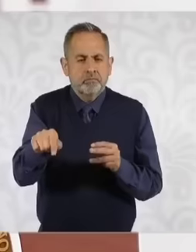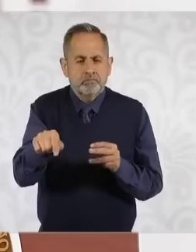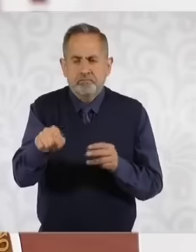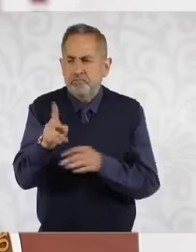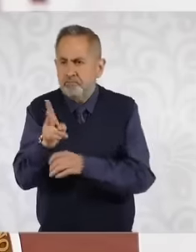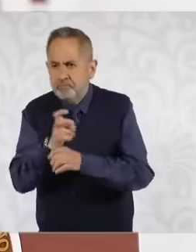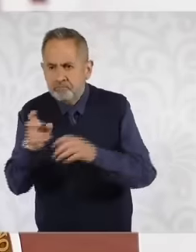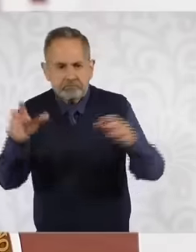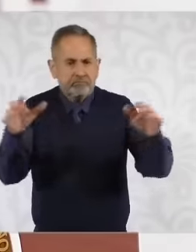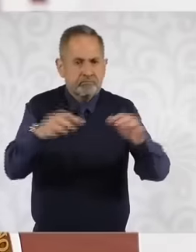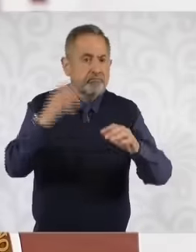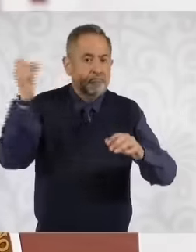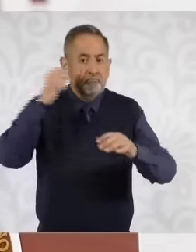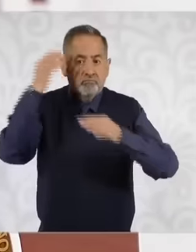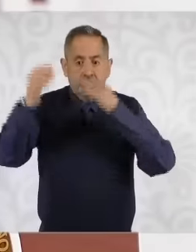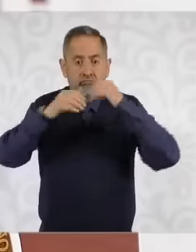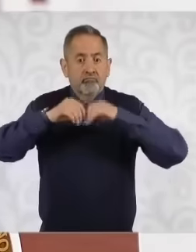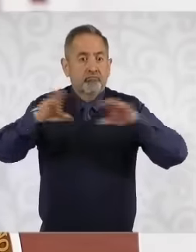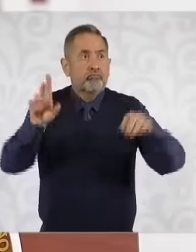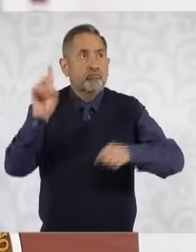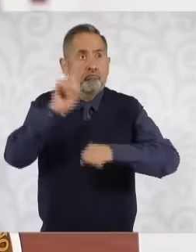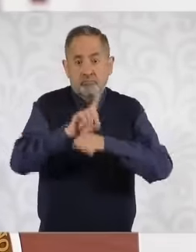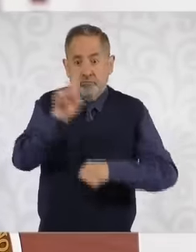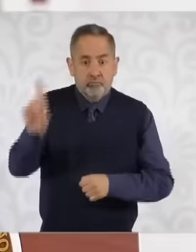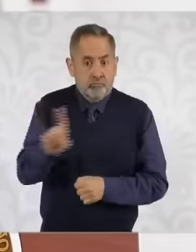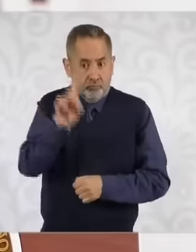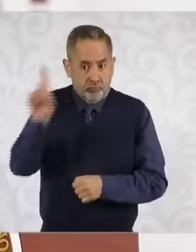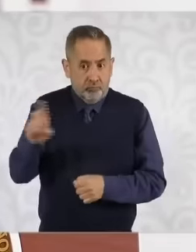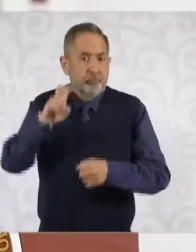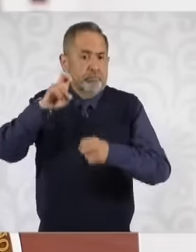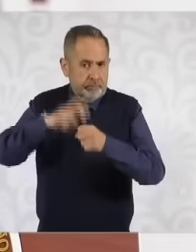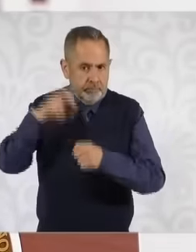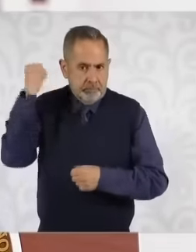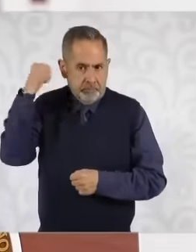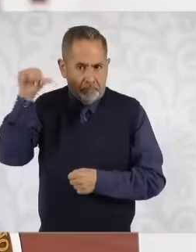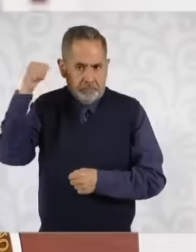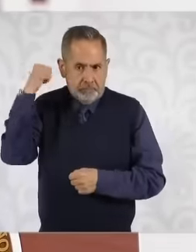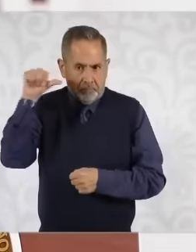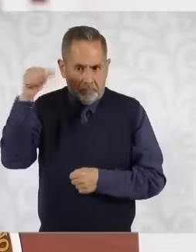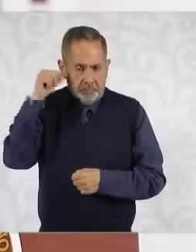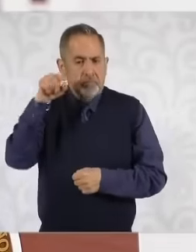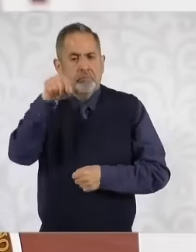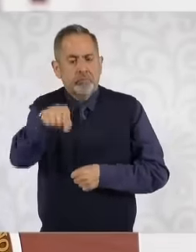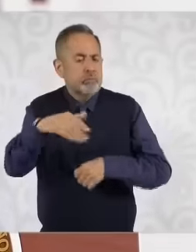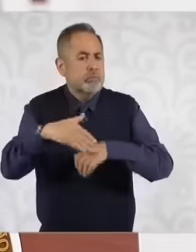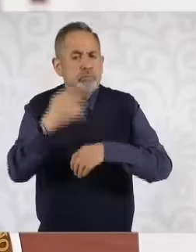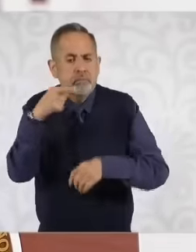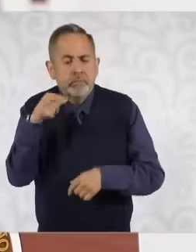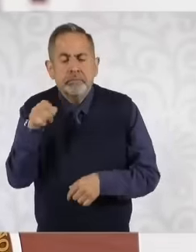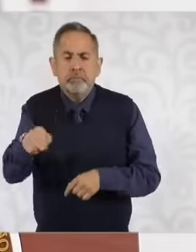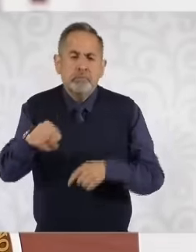we are going to hold a press conference on Sunday in Acapulco eh Because a lot of